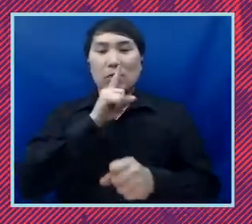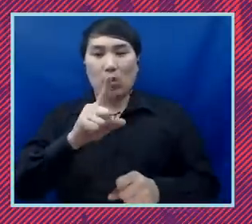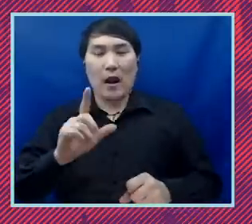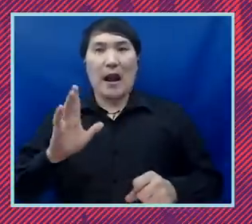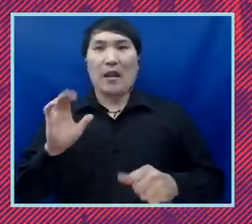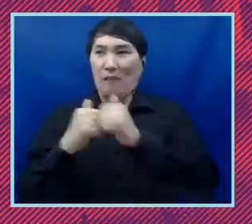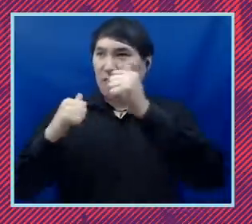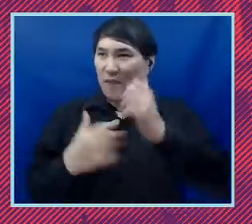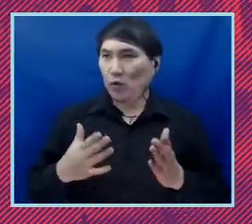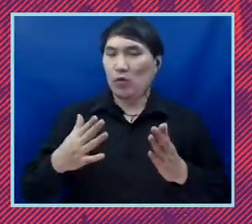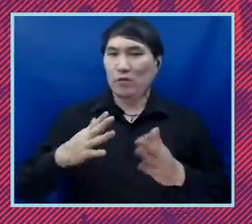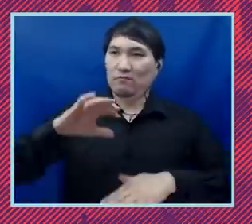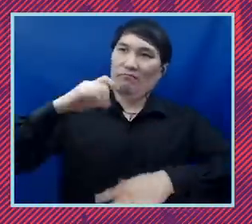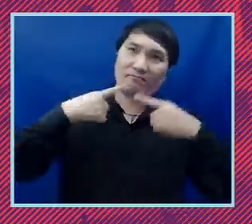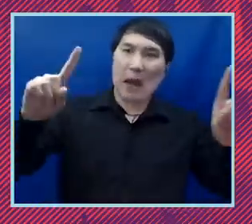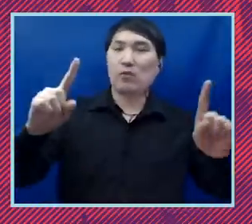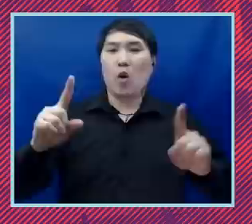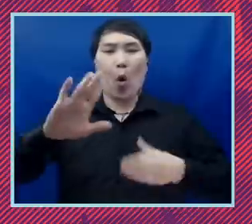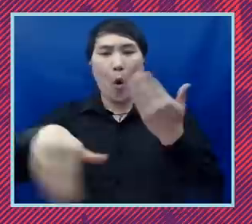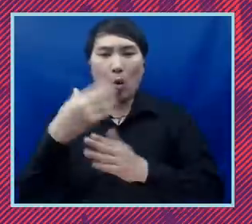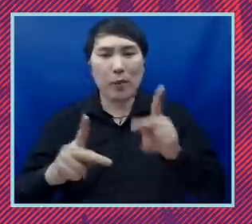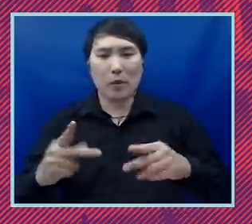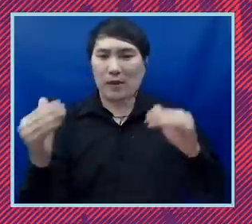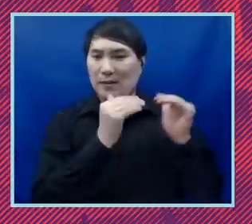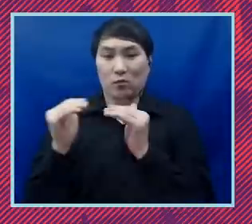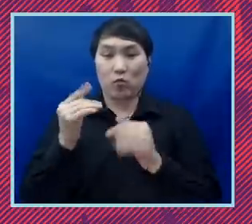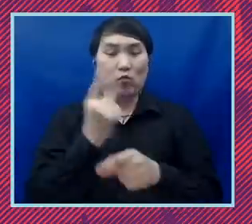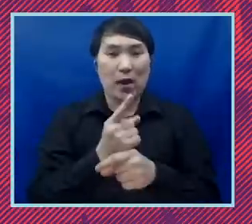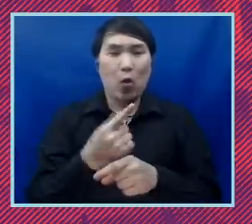created equal and that we're all given the right to live free from discrimination and